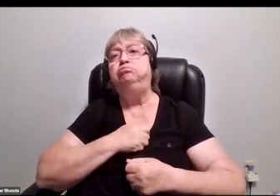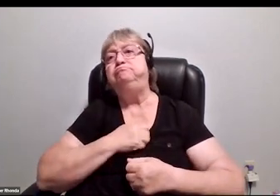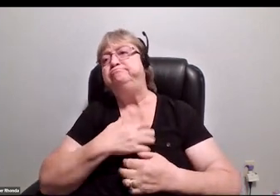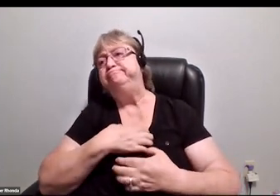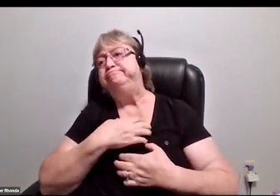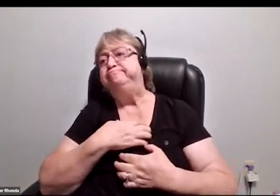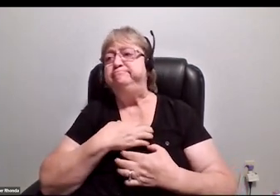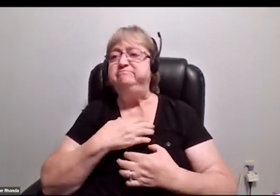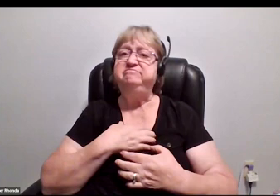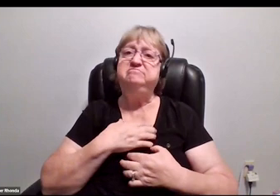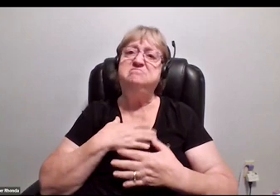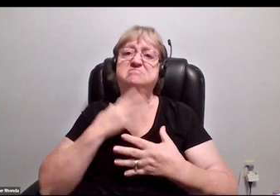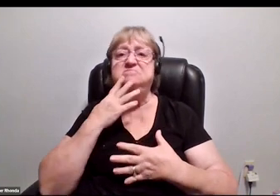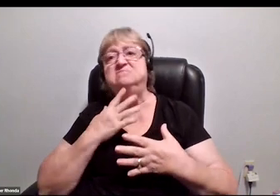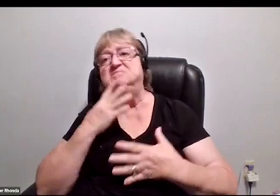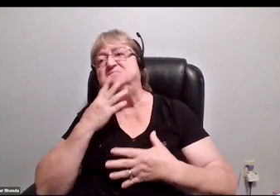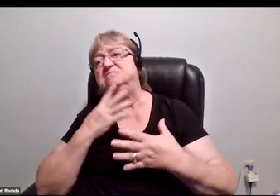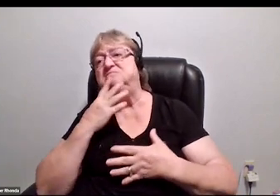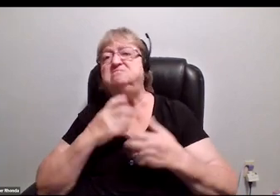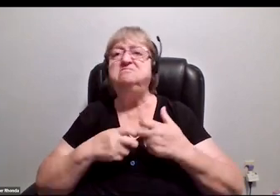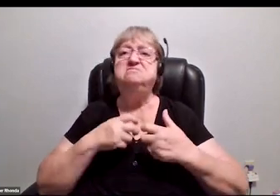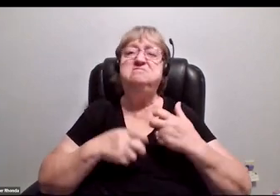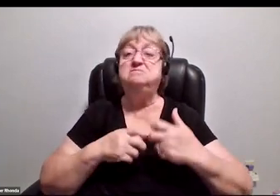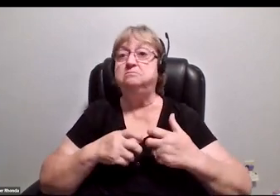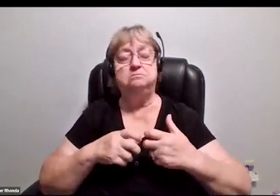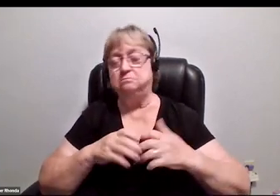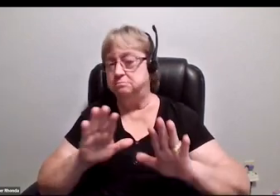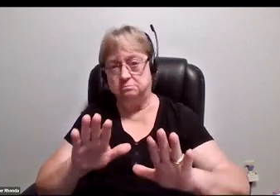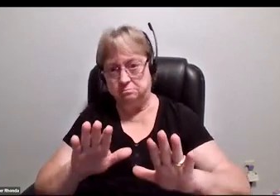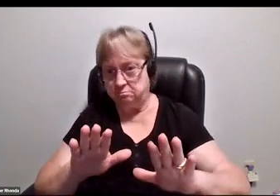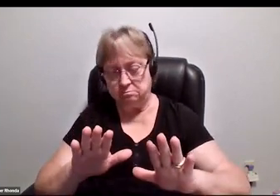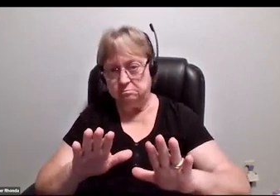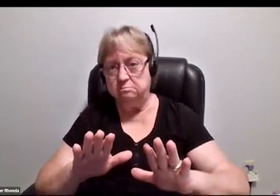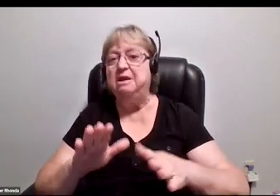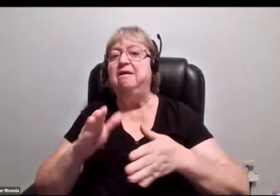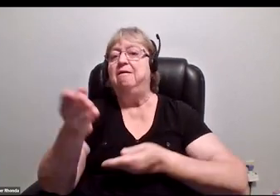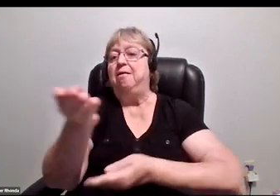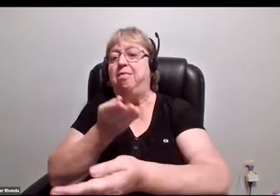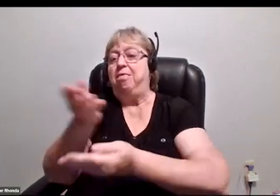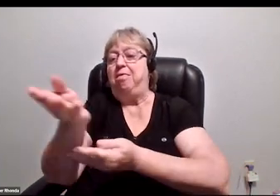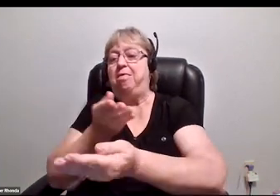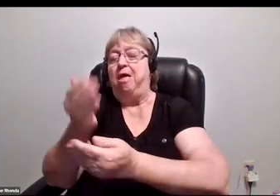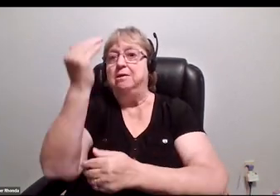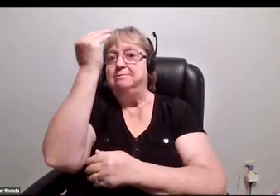Make sure you exchange knowledge. One thing I don't want us to do is perpetuate this idea